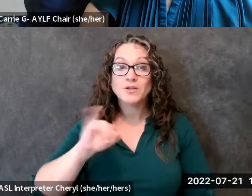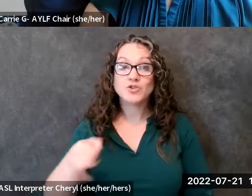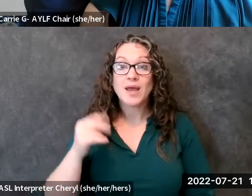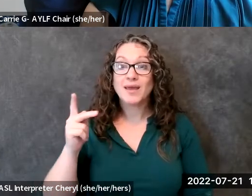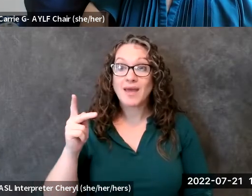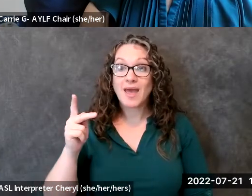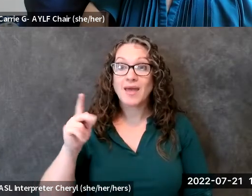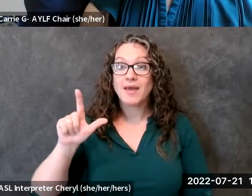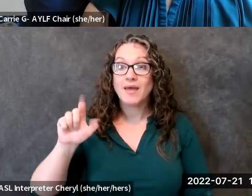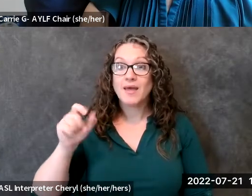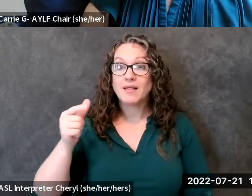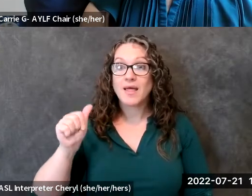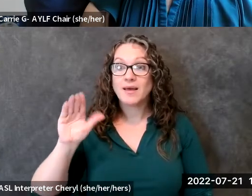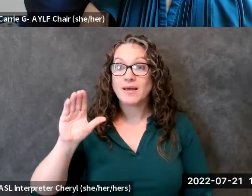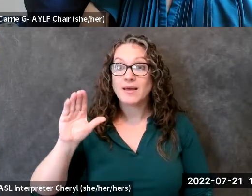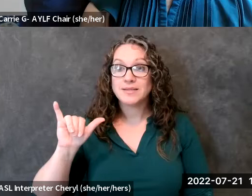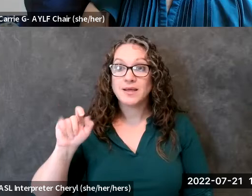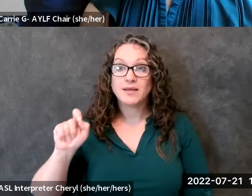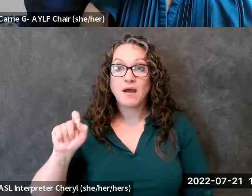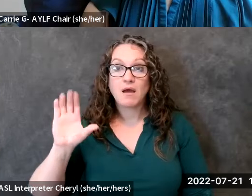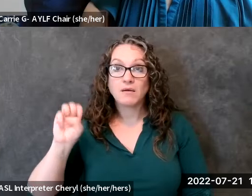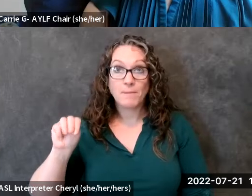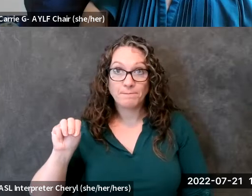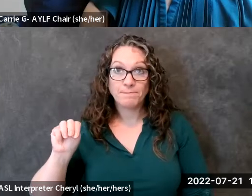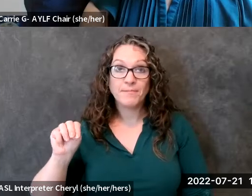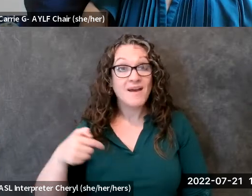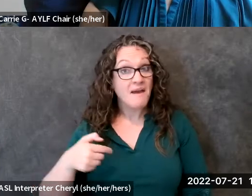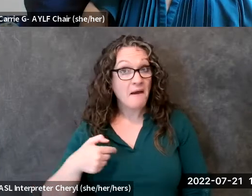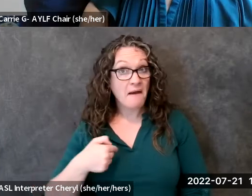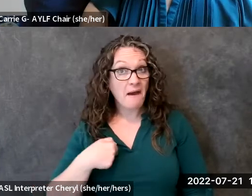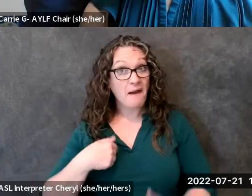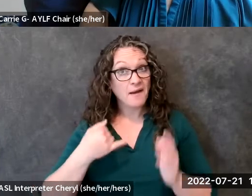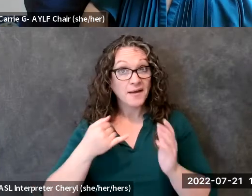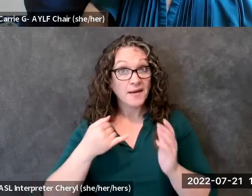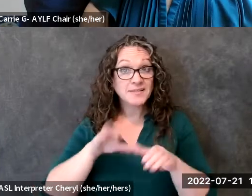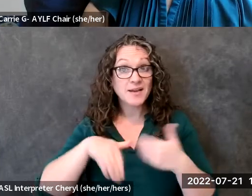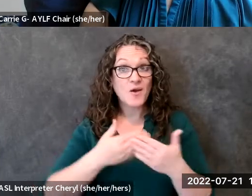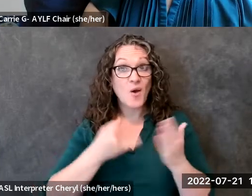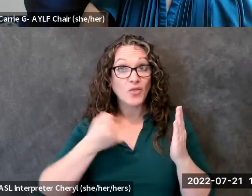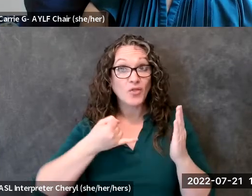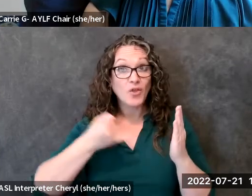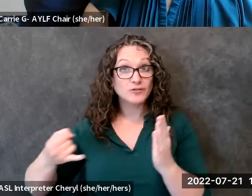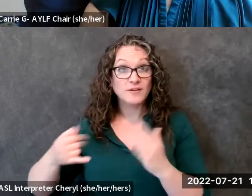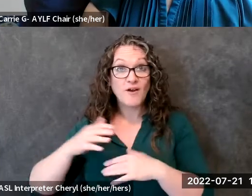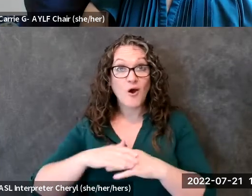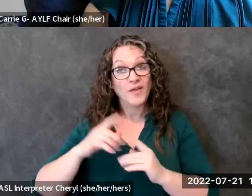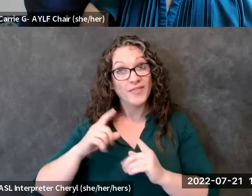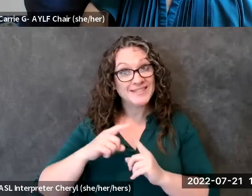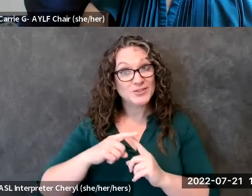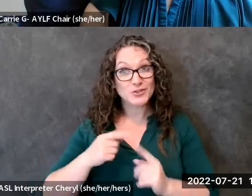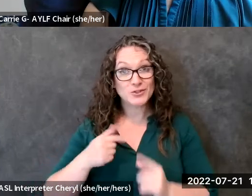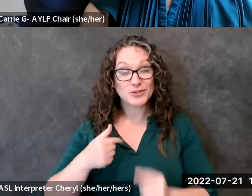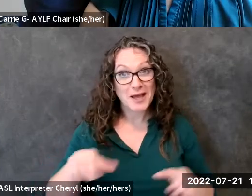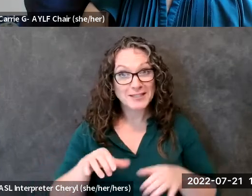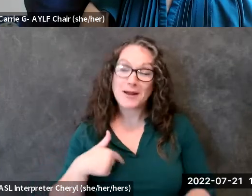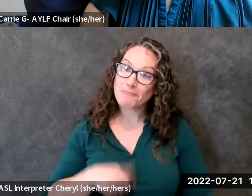soon page and i did all of the artwork on the um t-shirt myself and so i'm very proud of that